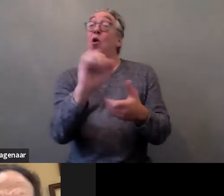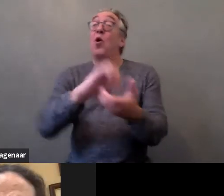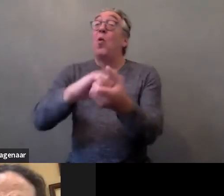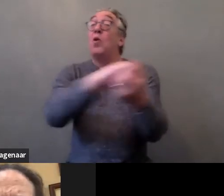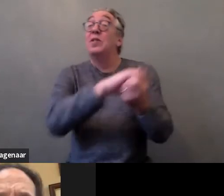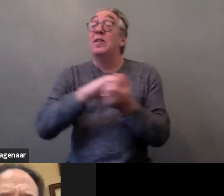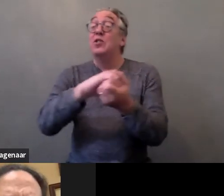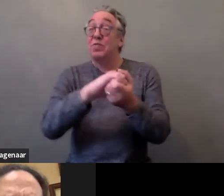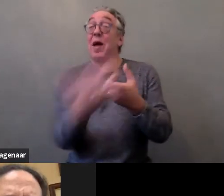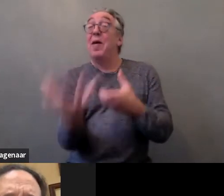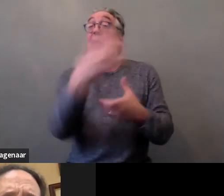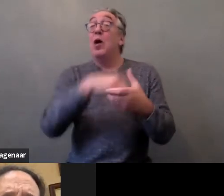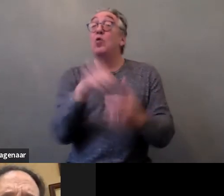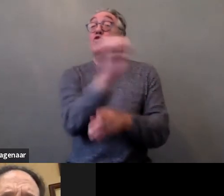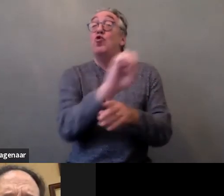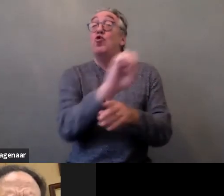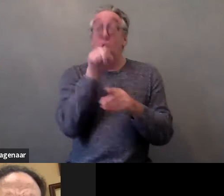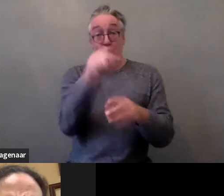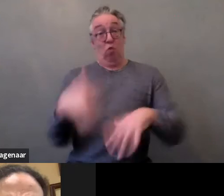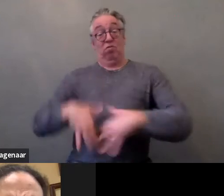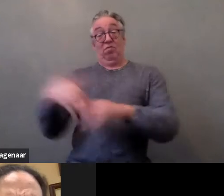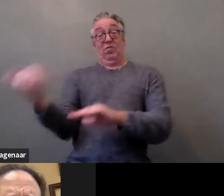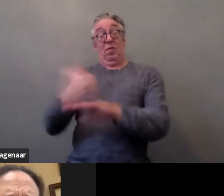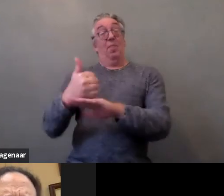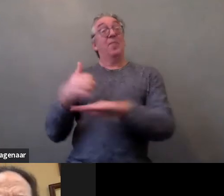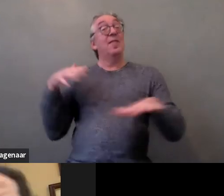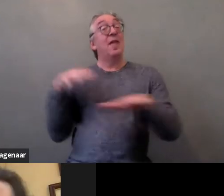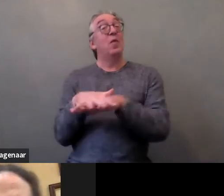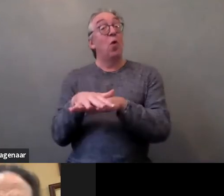So, really, congratulations, and as you mentioned, perhaps later,